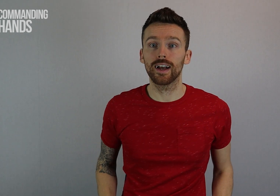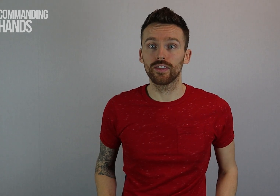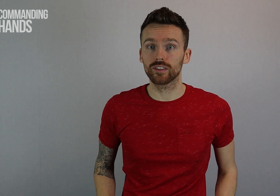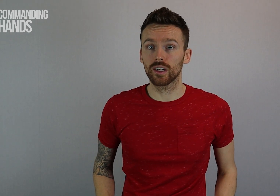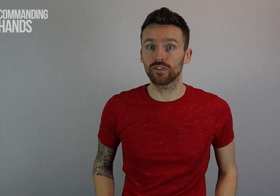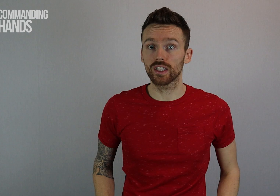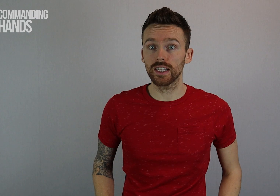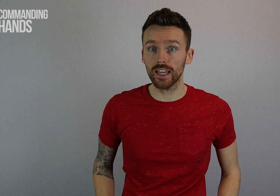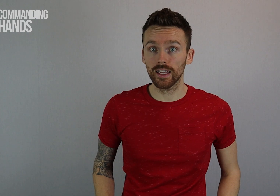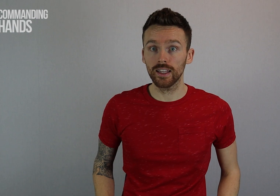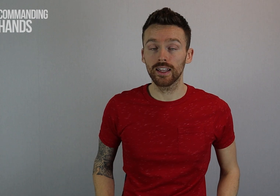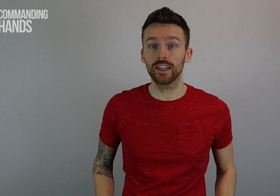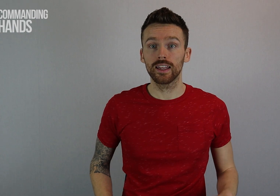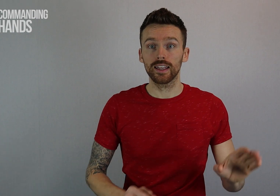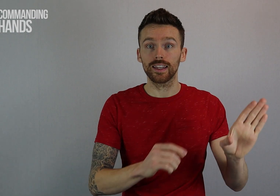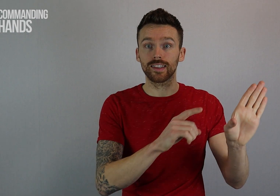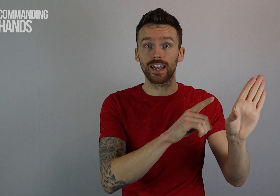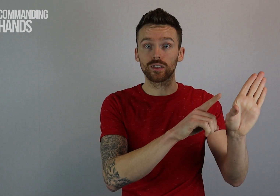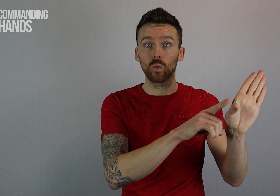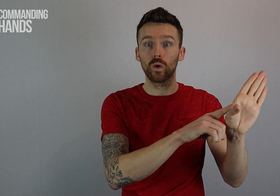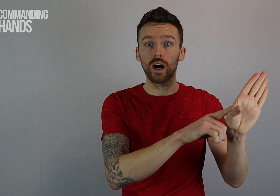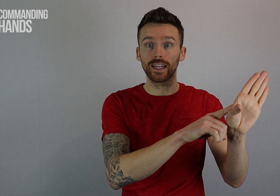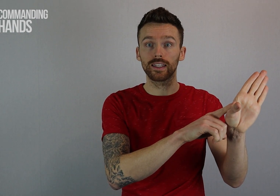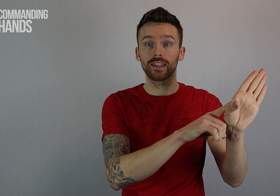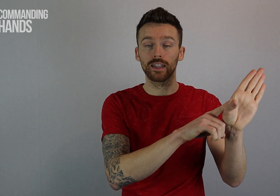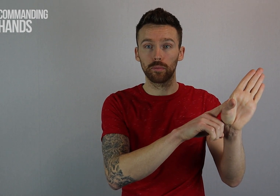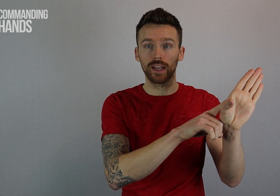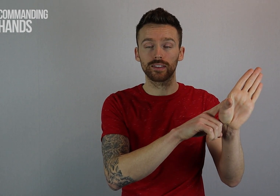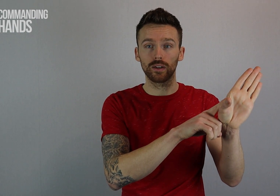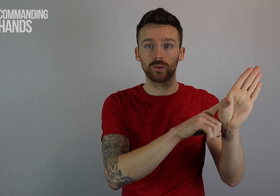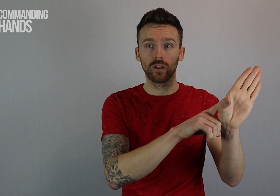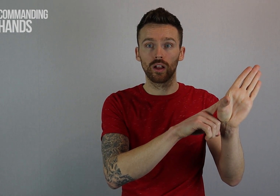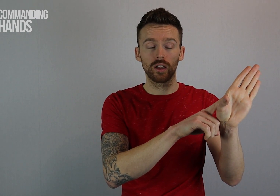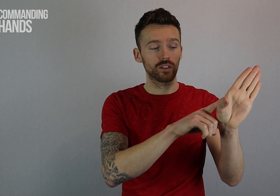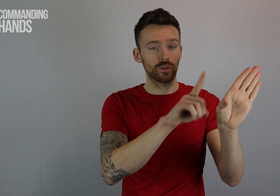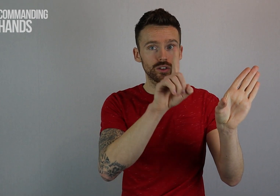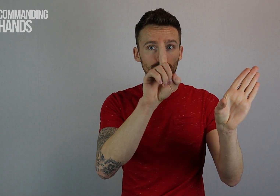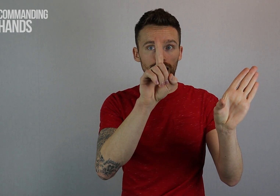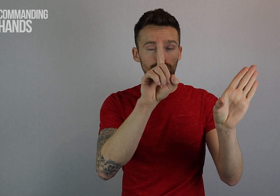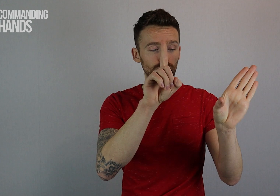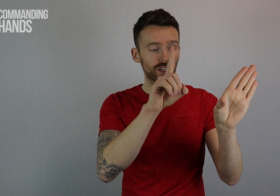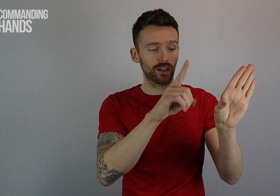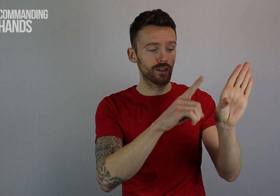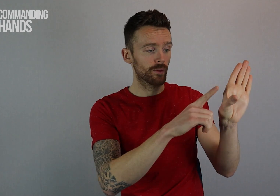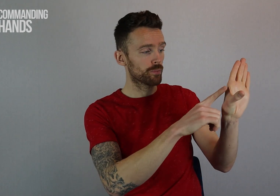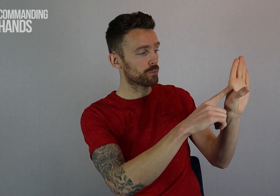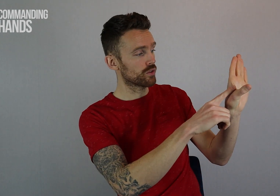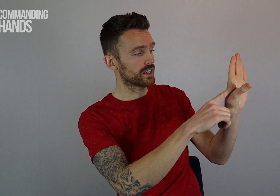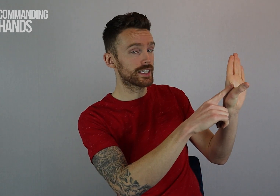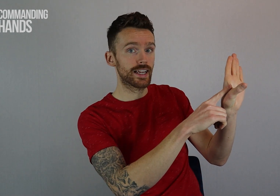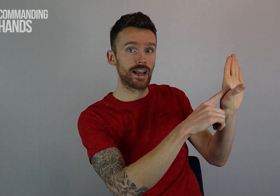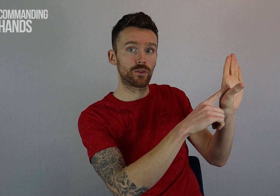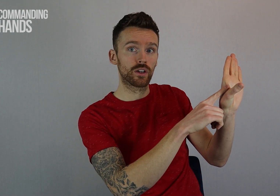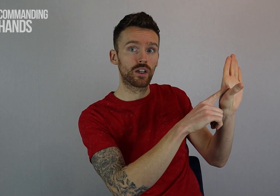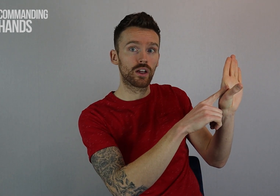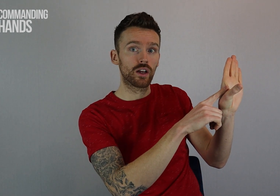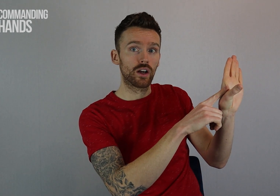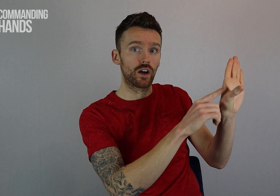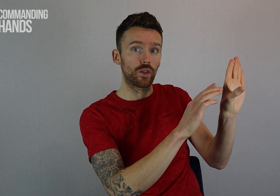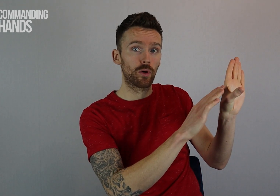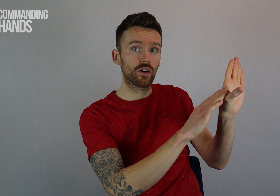And the sign for "year" is the letter Y in BSL, so it's your index finger moving down on the part of